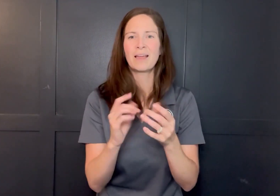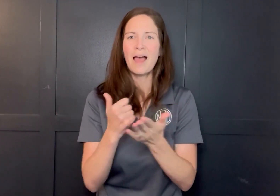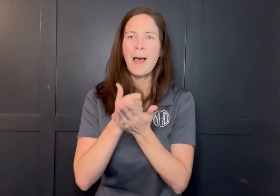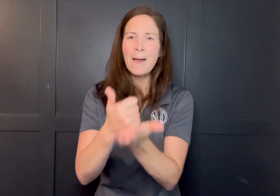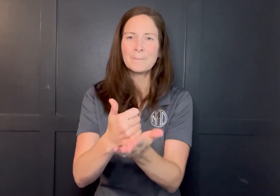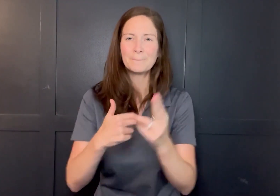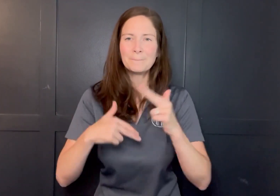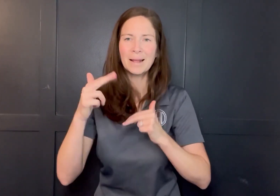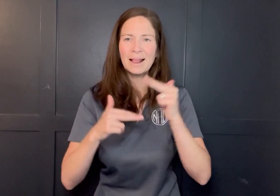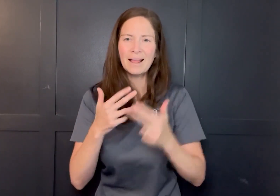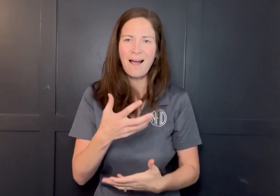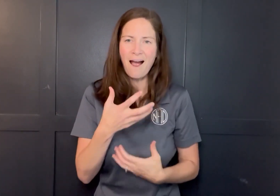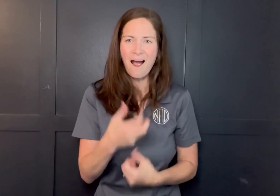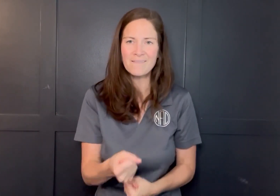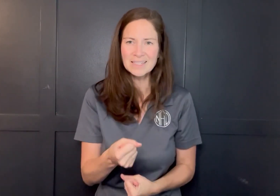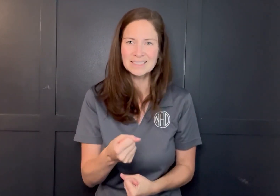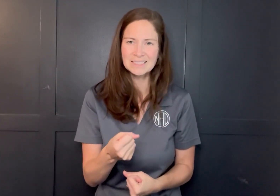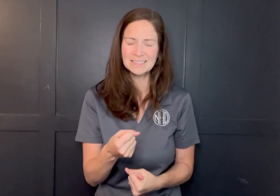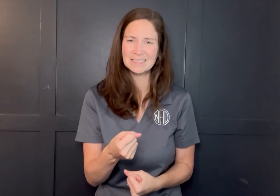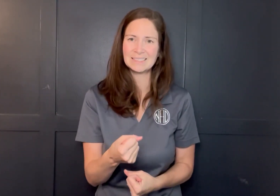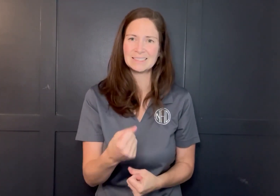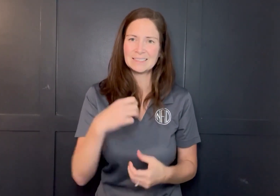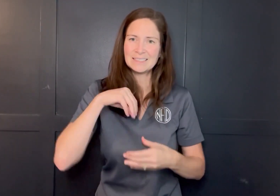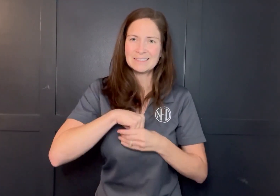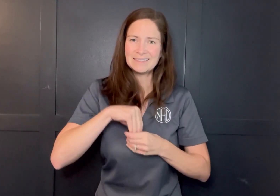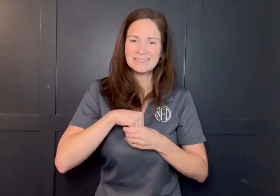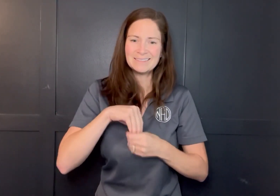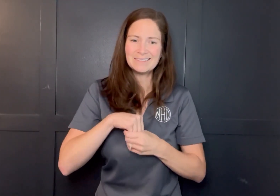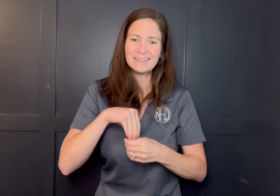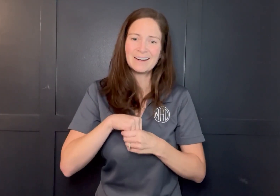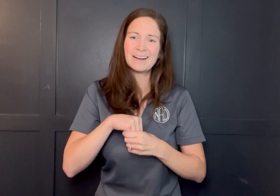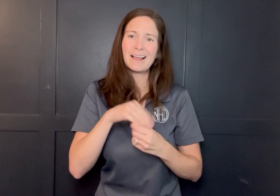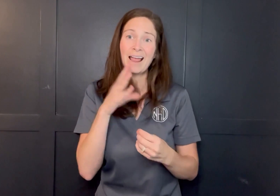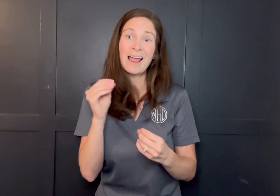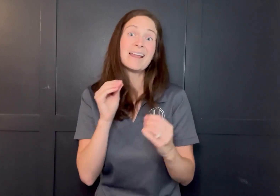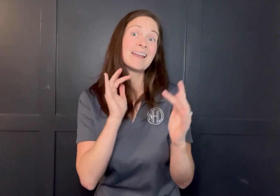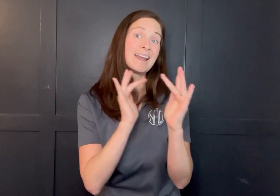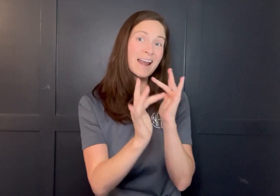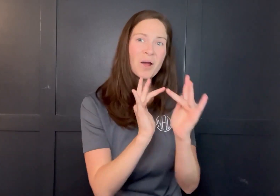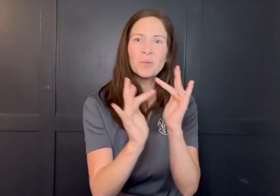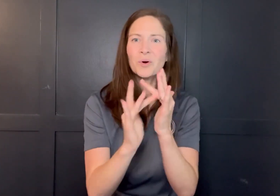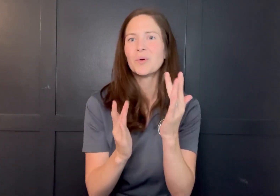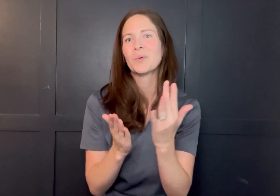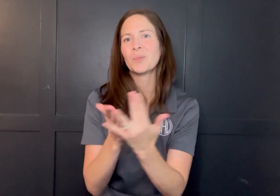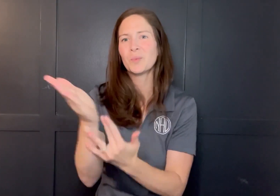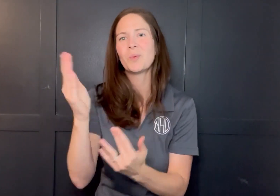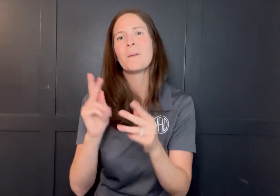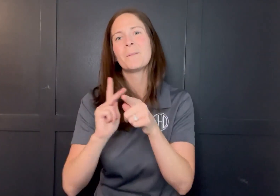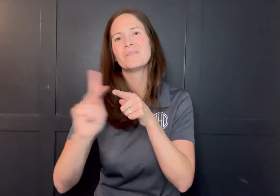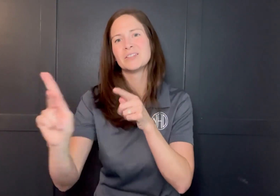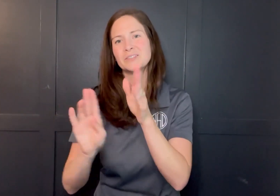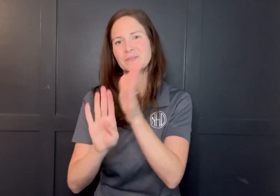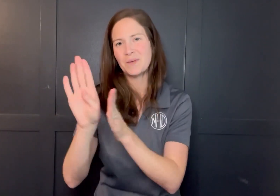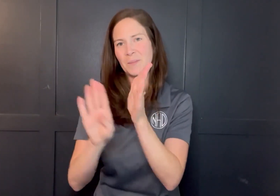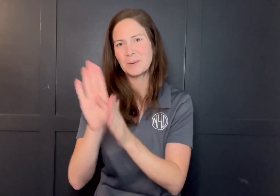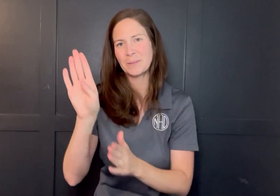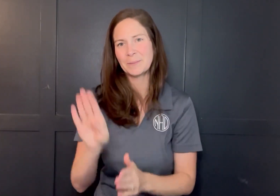This allows them to build confidence as well as network to gain professional development.